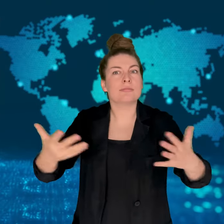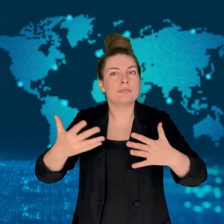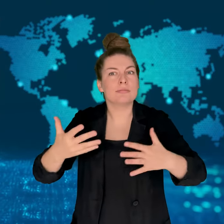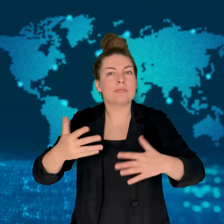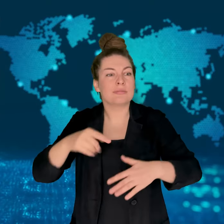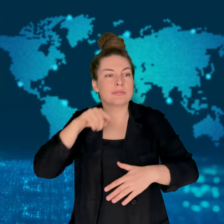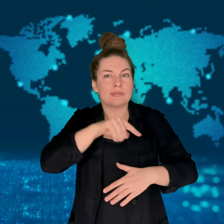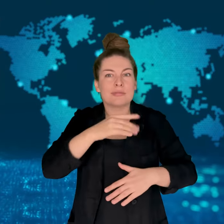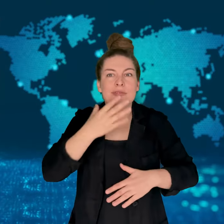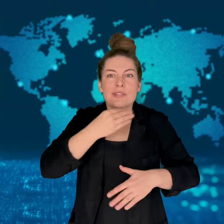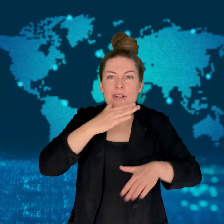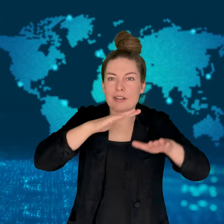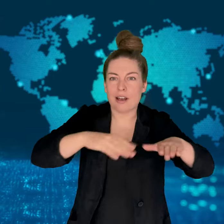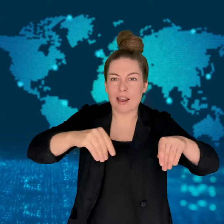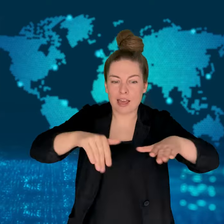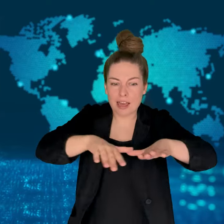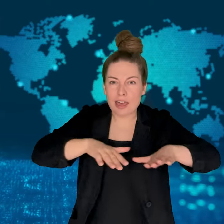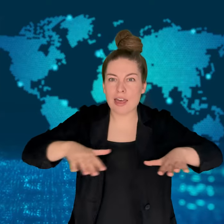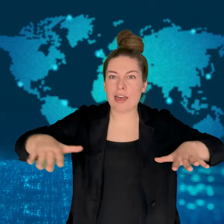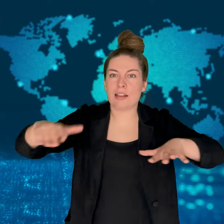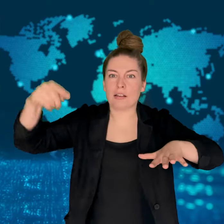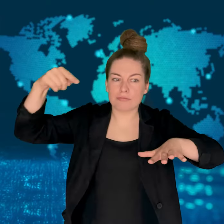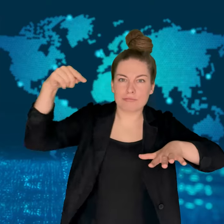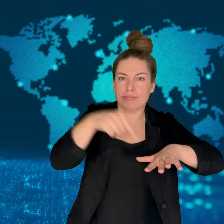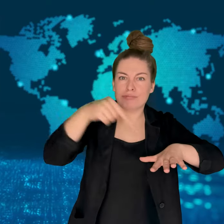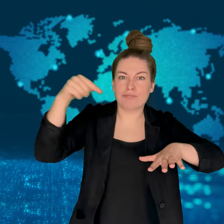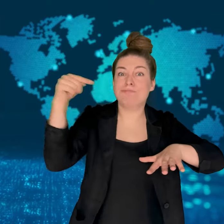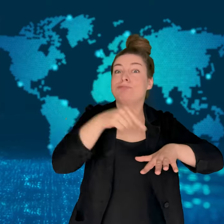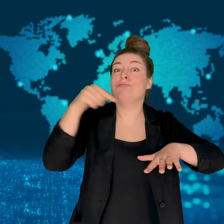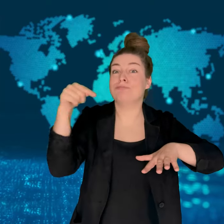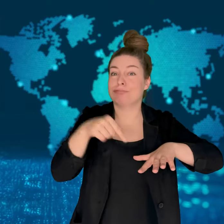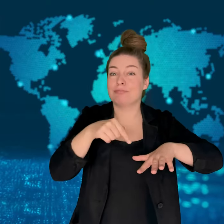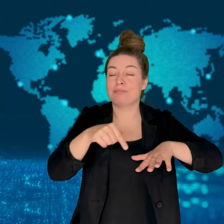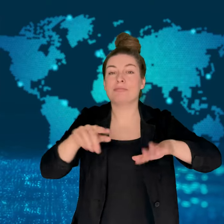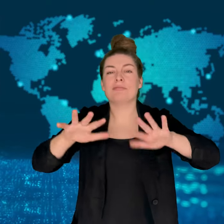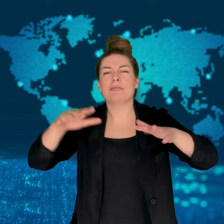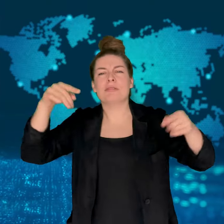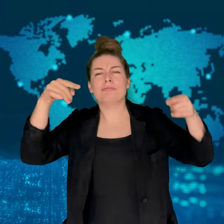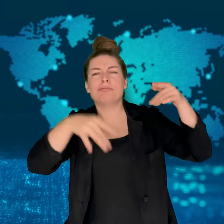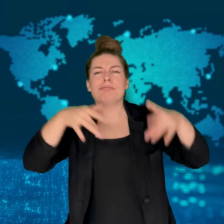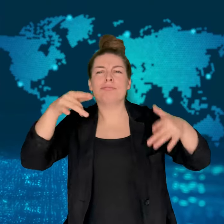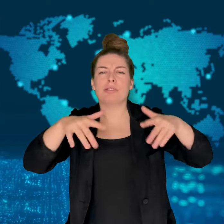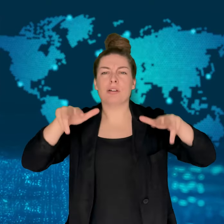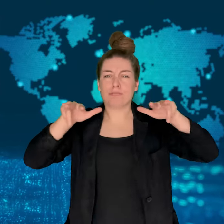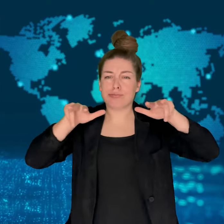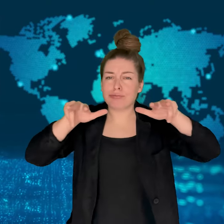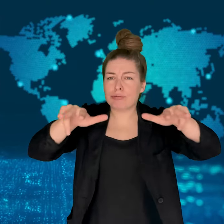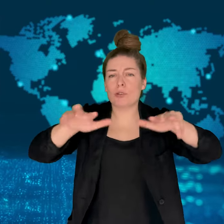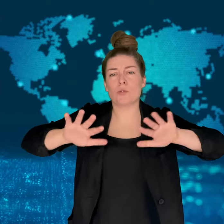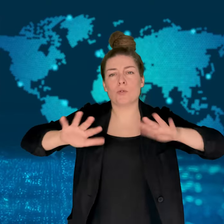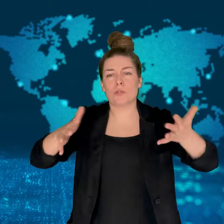It is the first time the country has directly carried out